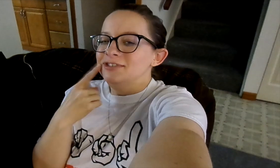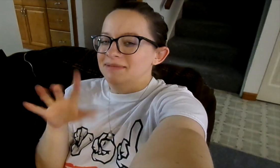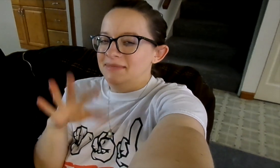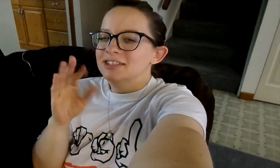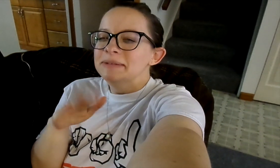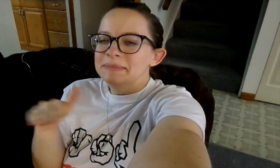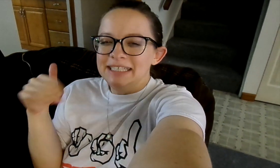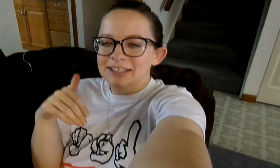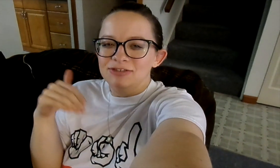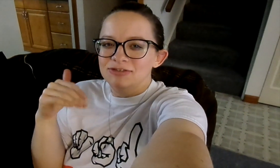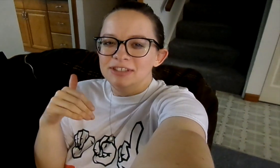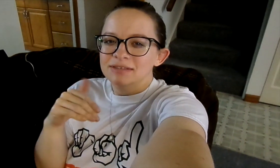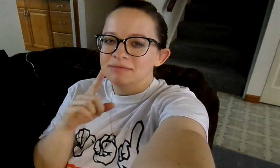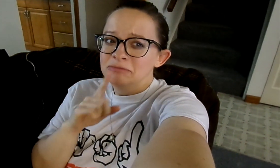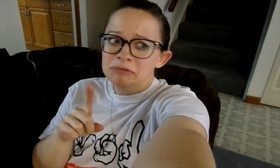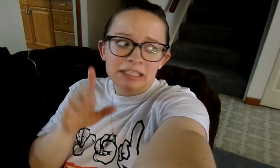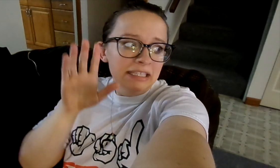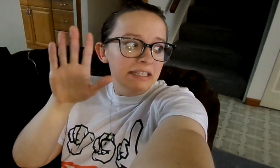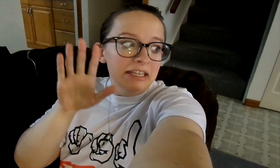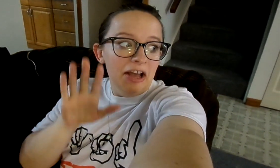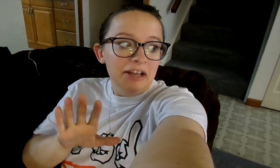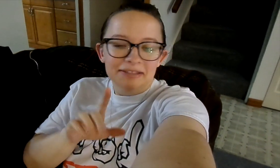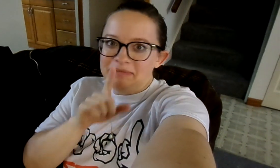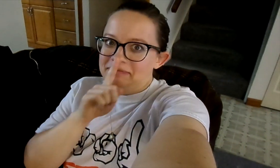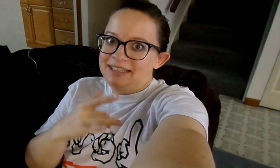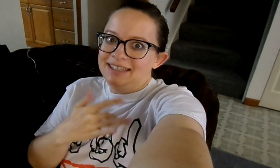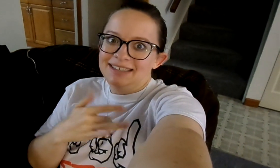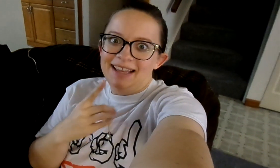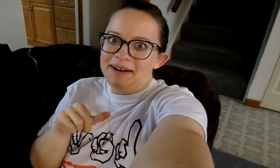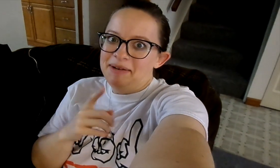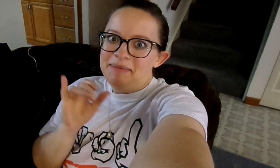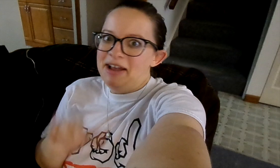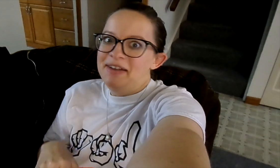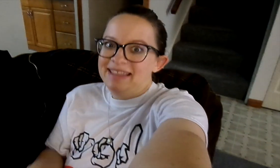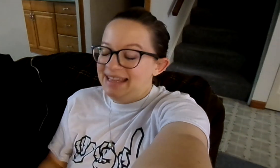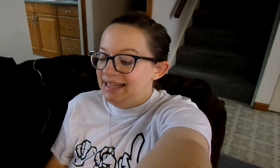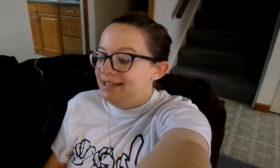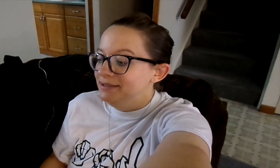we just picked out pediatrician. Umm, it's really great. We're really excited about it.